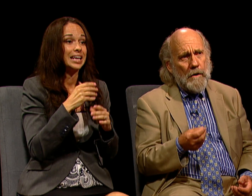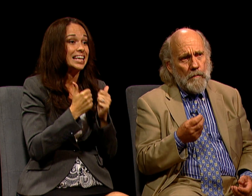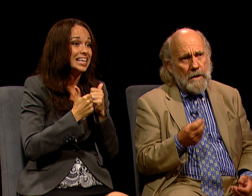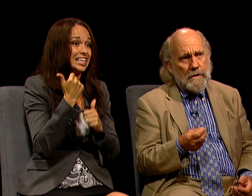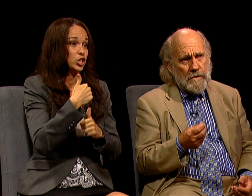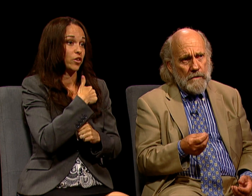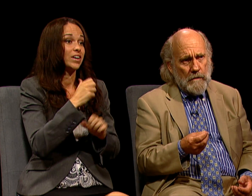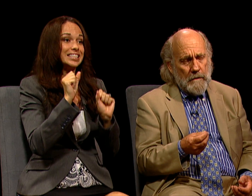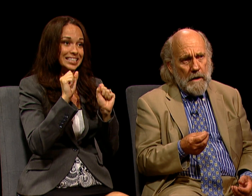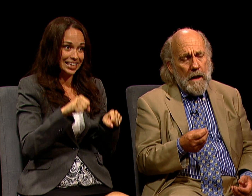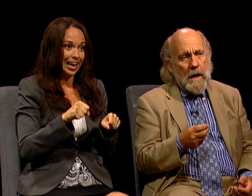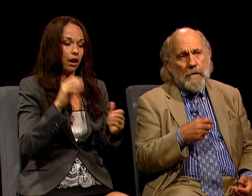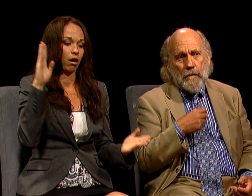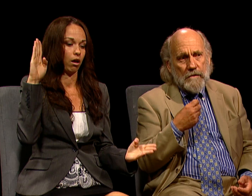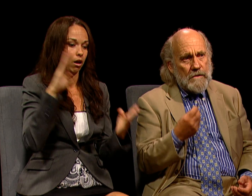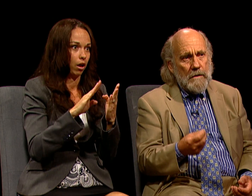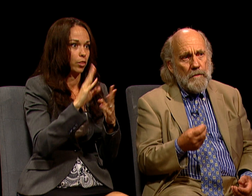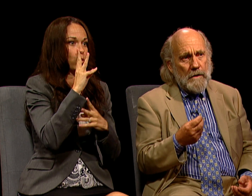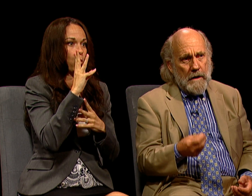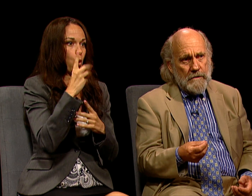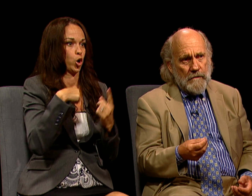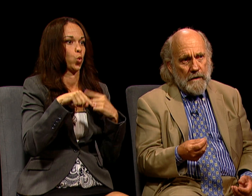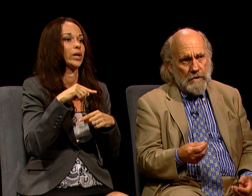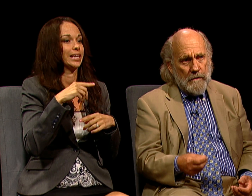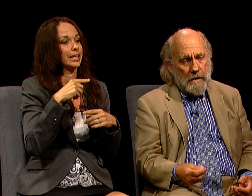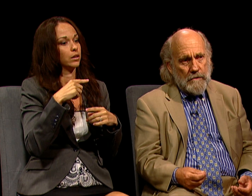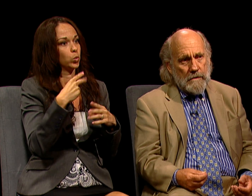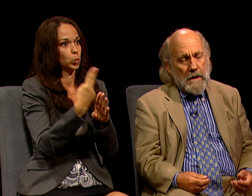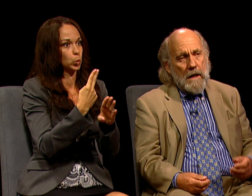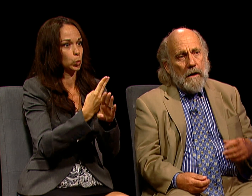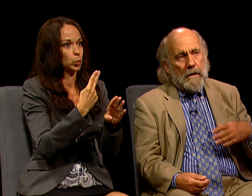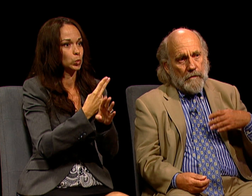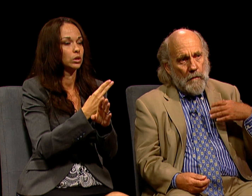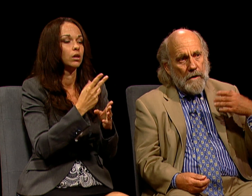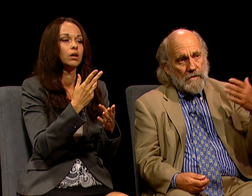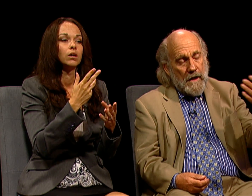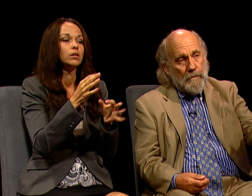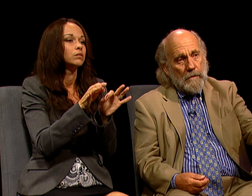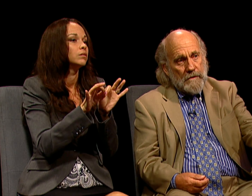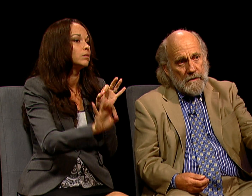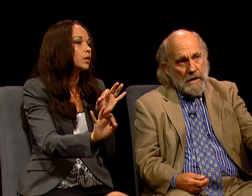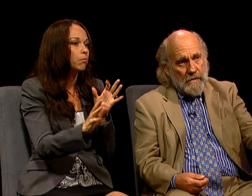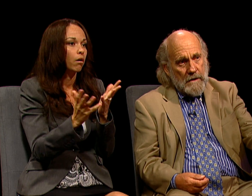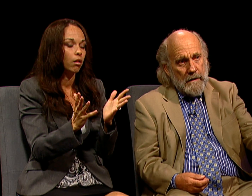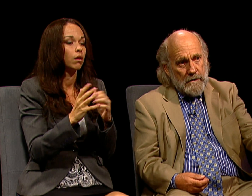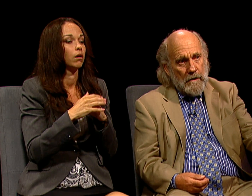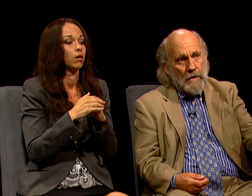WE CONSUME THROUGH SIMPLE CONSERVATION MEASURES. FOR EXAMPLE, THE CITY OF SAN ANTONIO